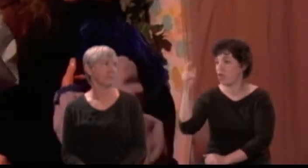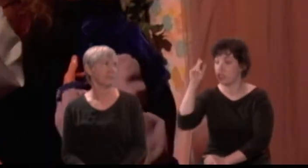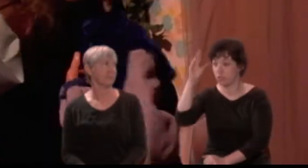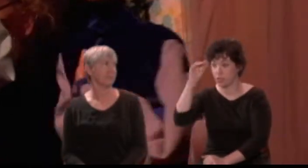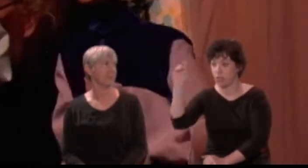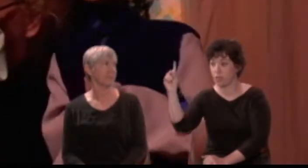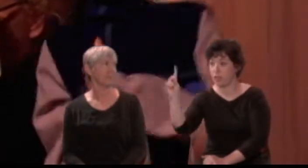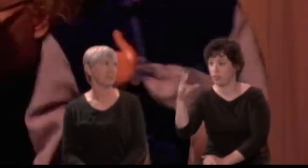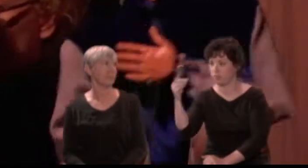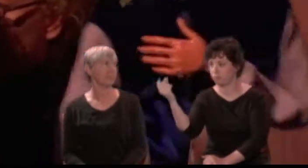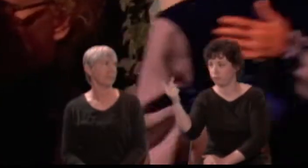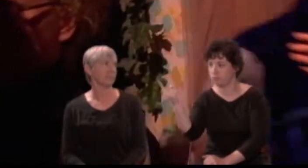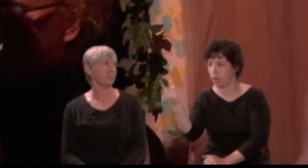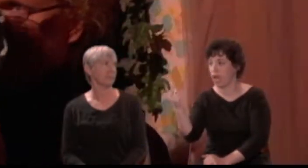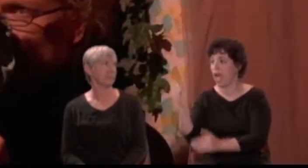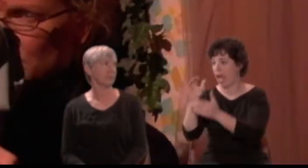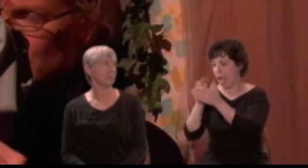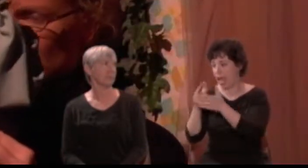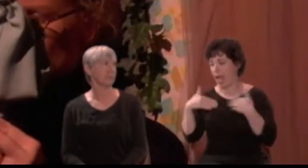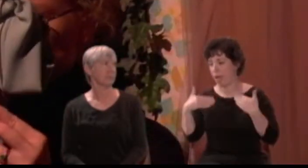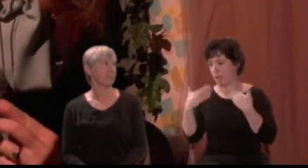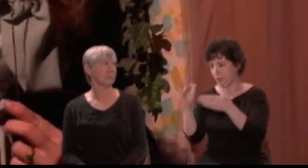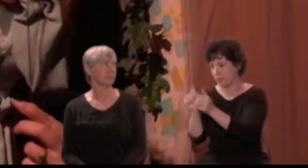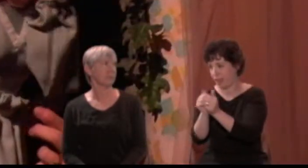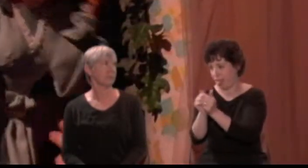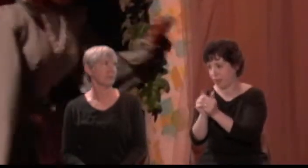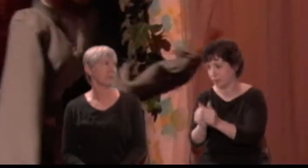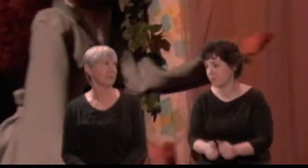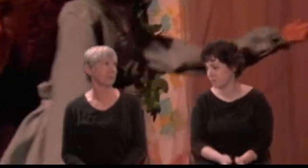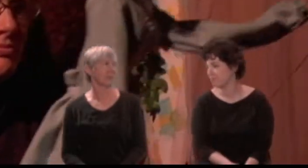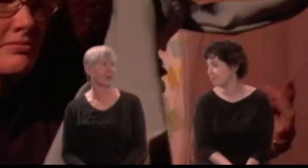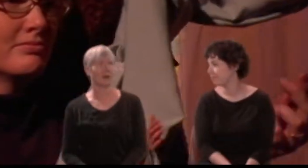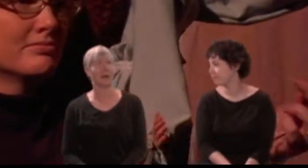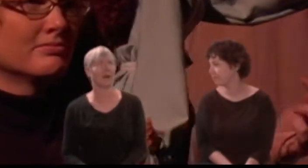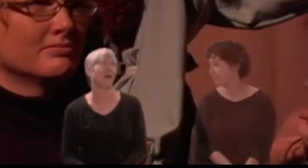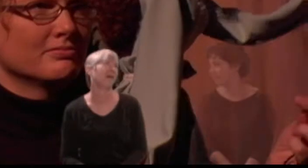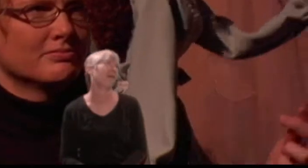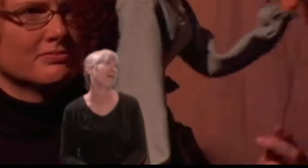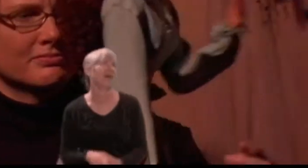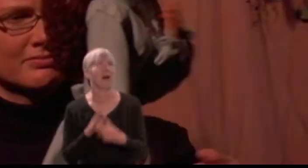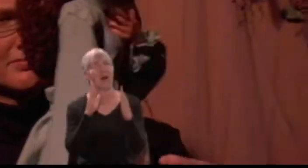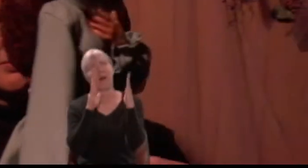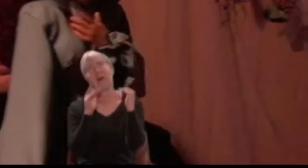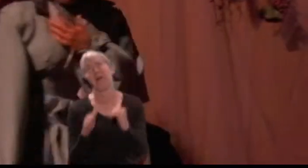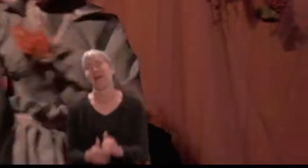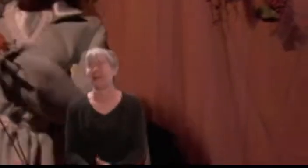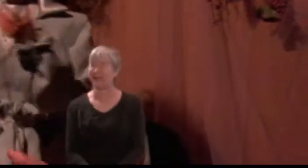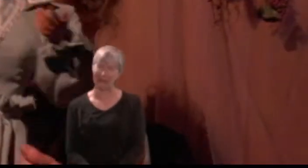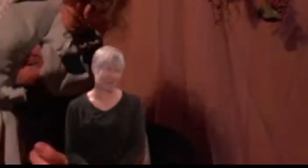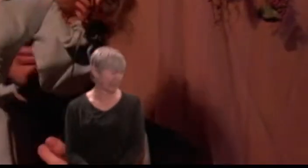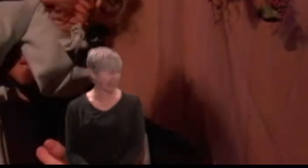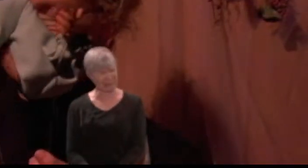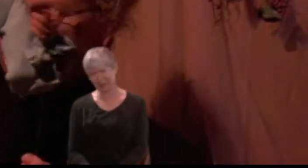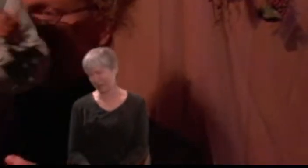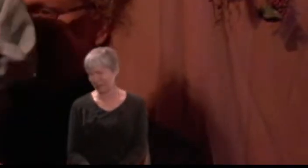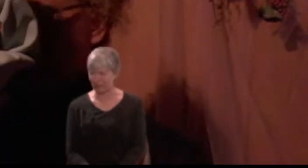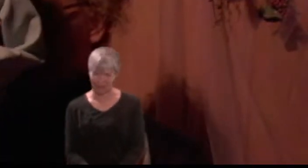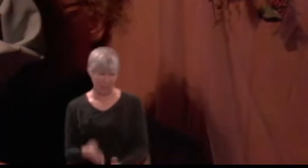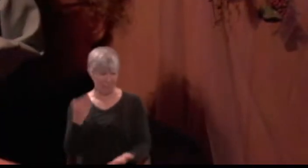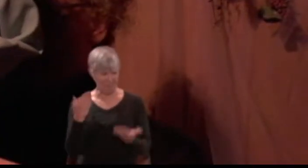{crying} Helena: How happy some o'er other some can be.